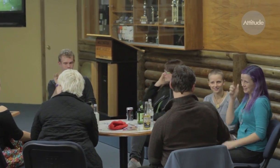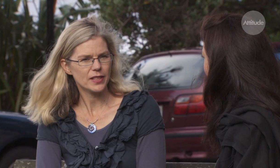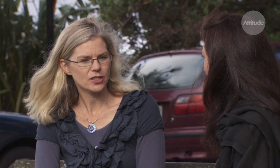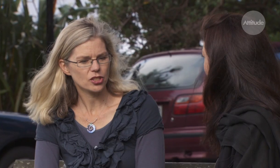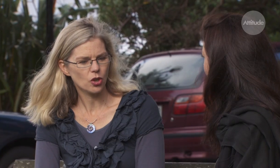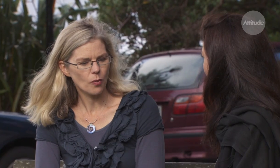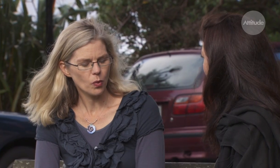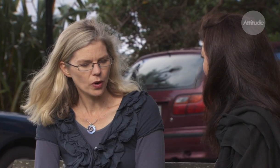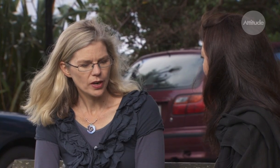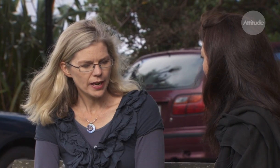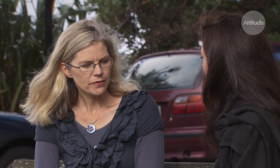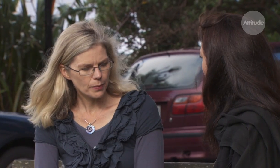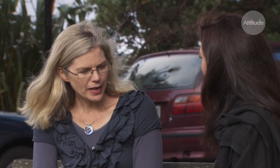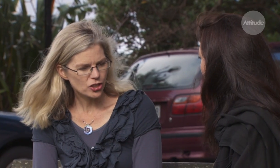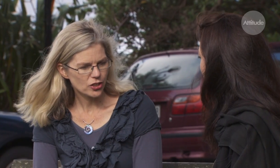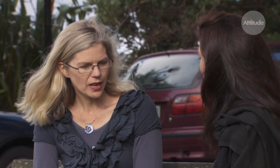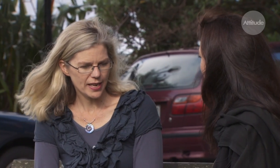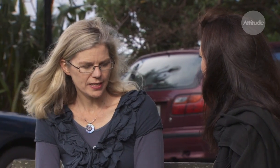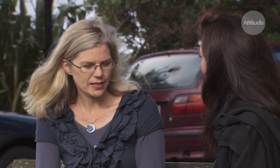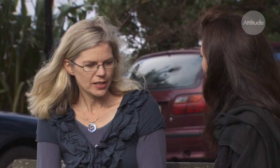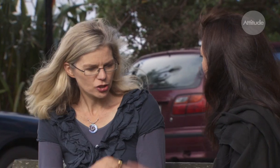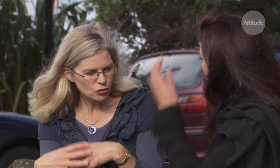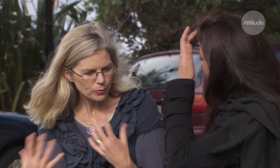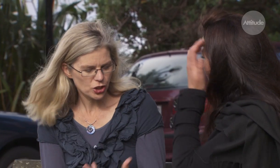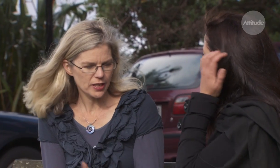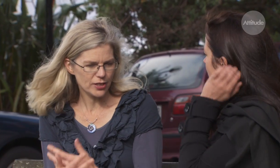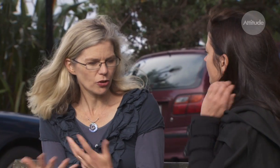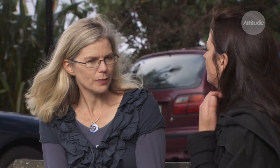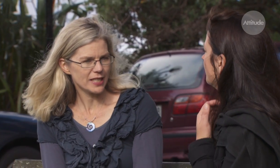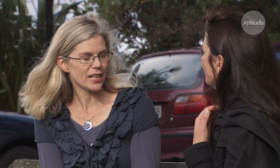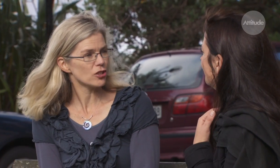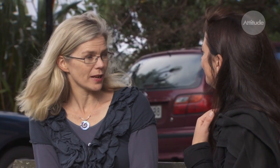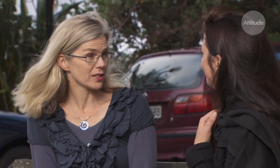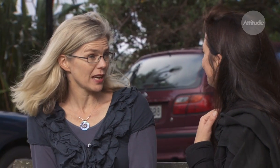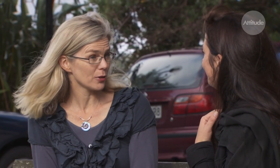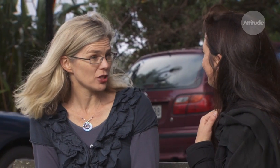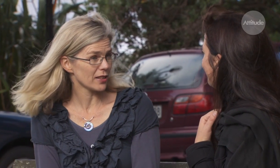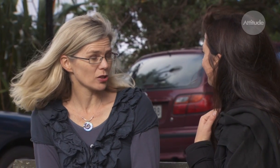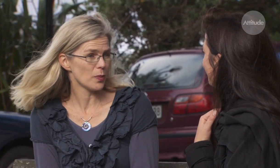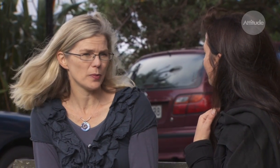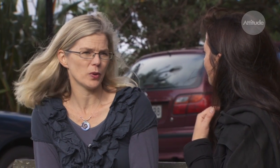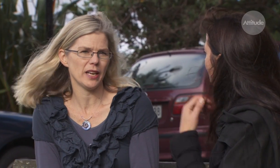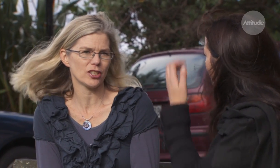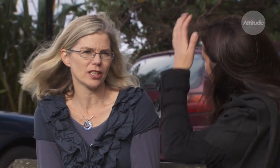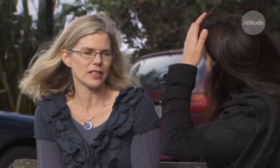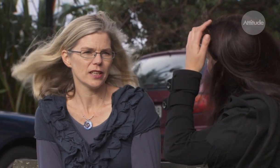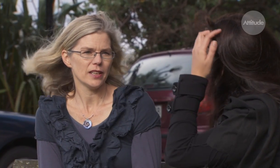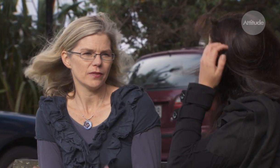There’s a lot more information and description and documentation about sign language now